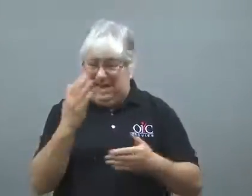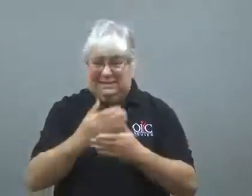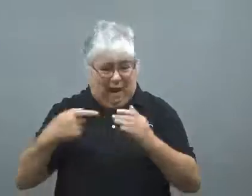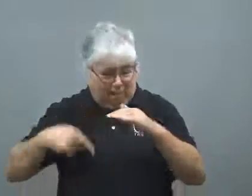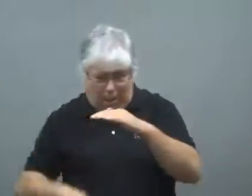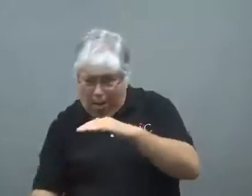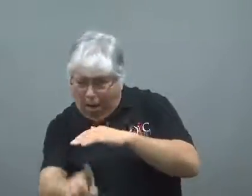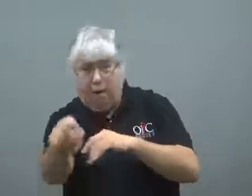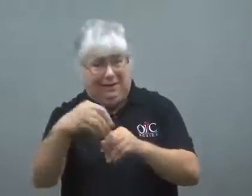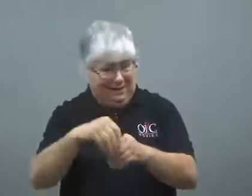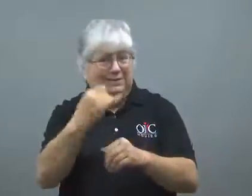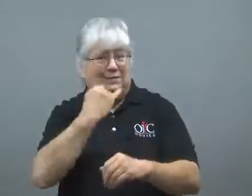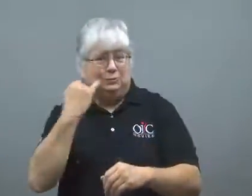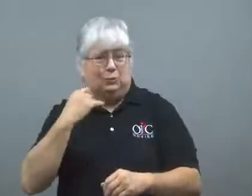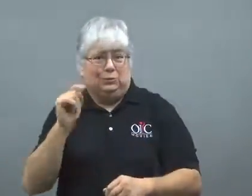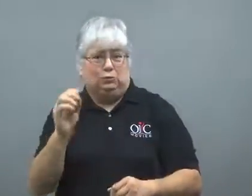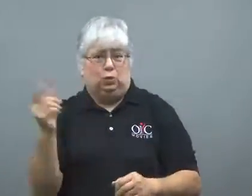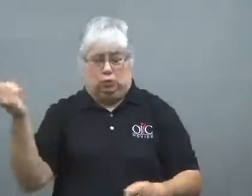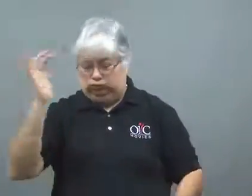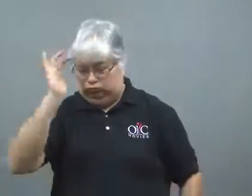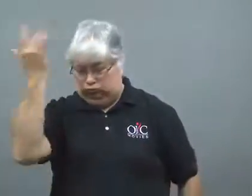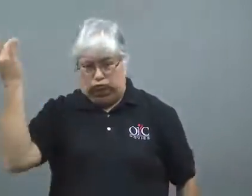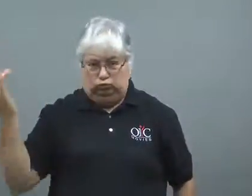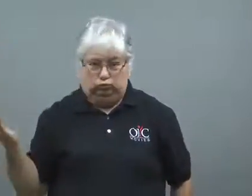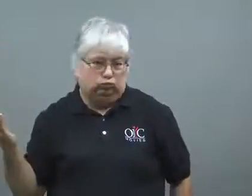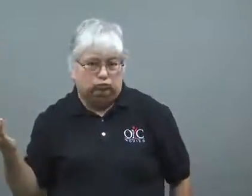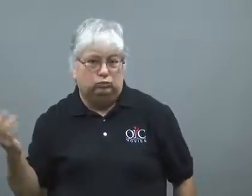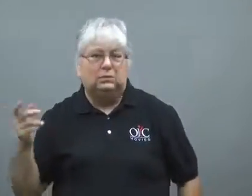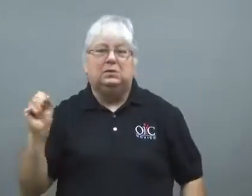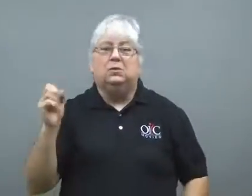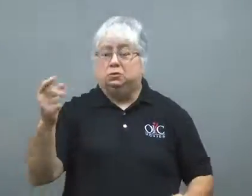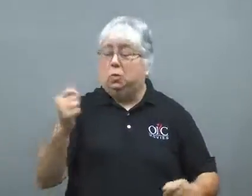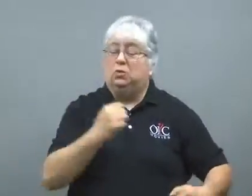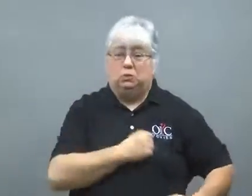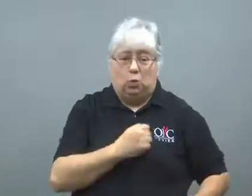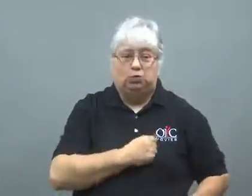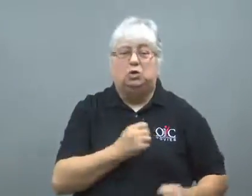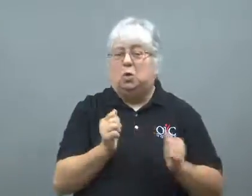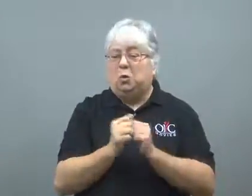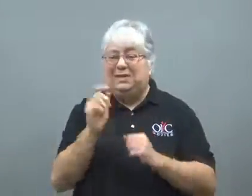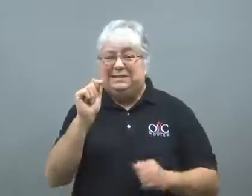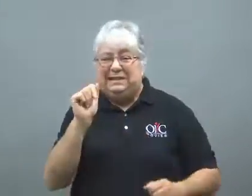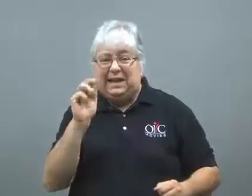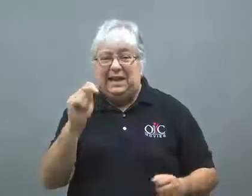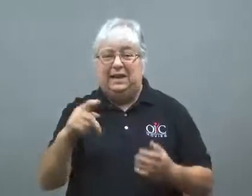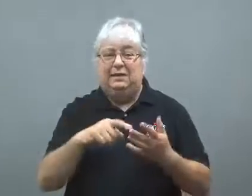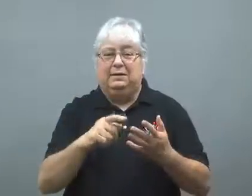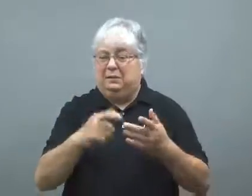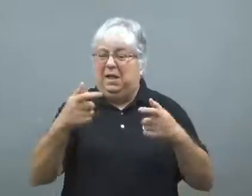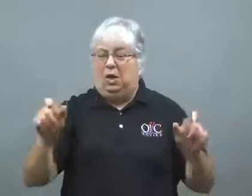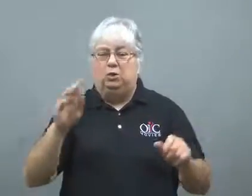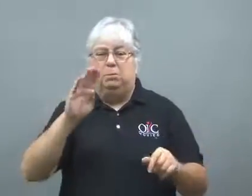Some of the tunnels cross the border into Israel, and Israel is tired of it.